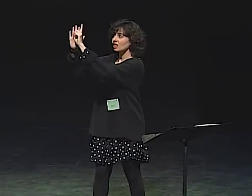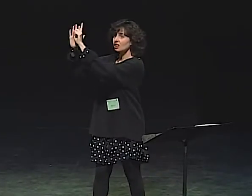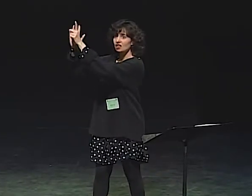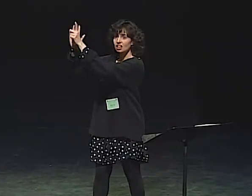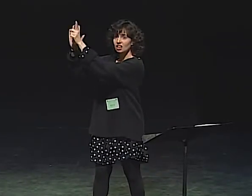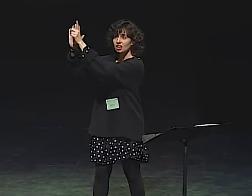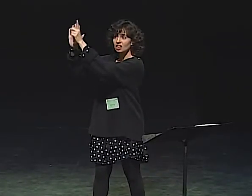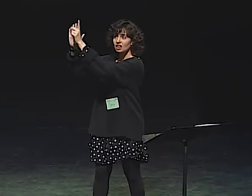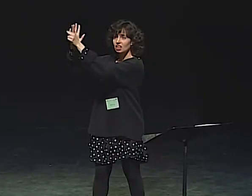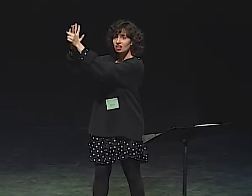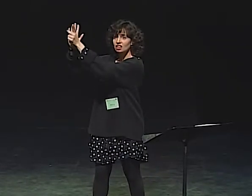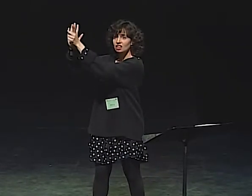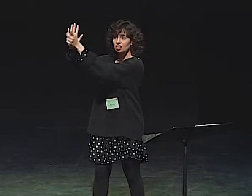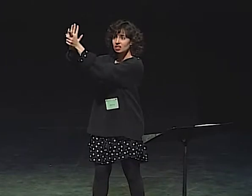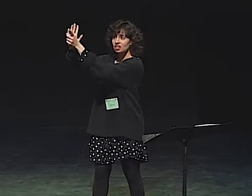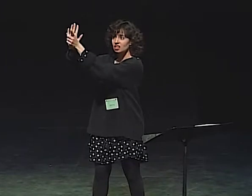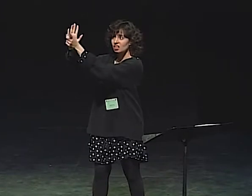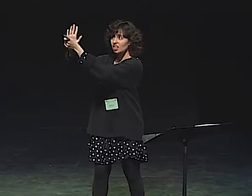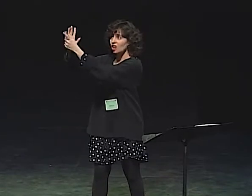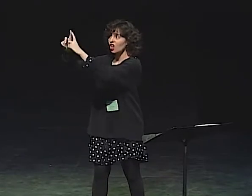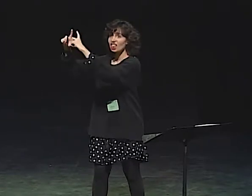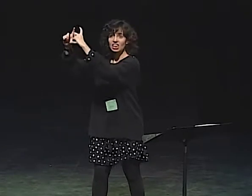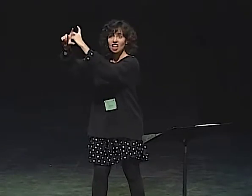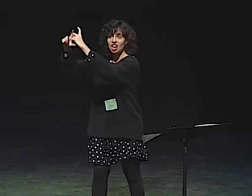WHEN YOU SEE HER SIGN